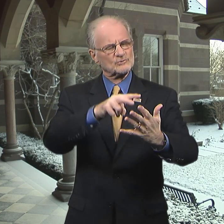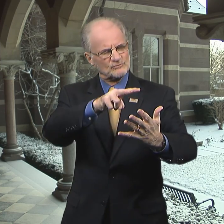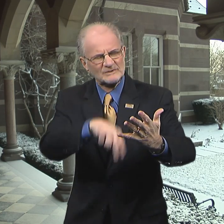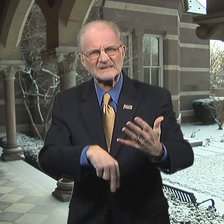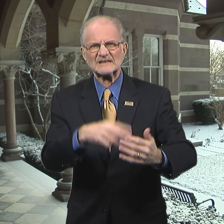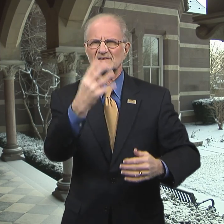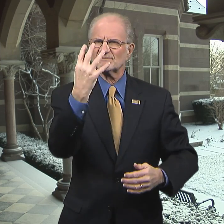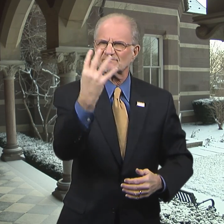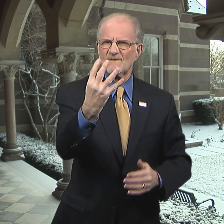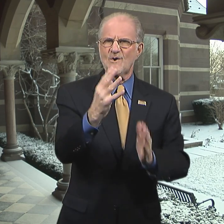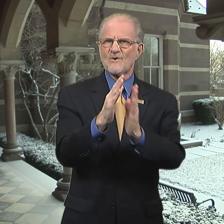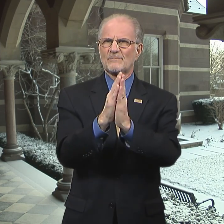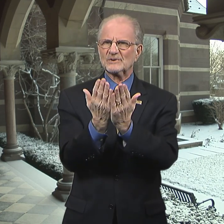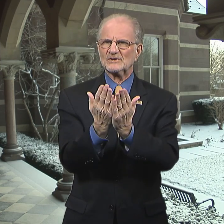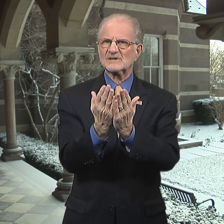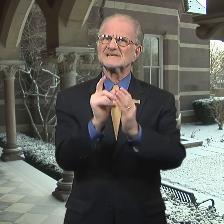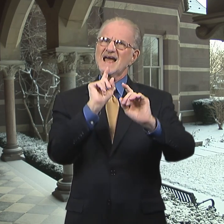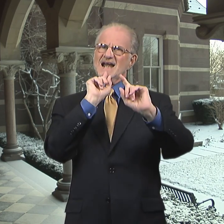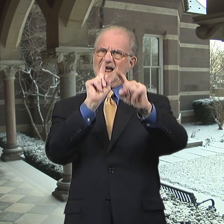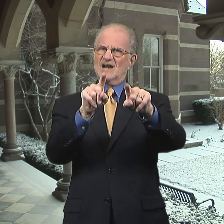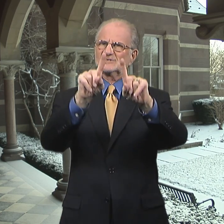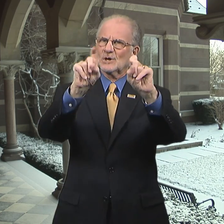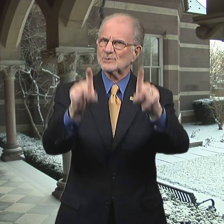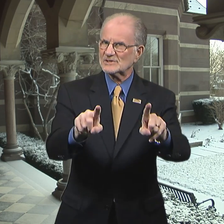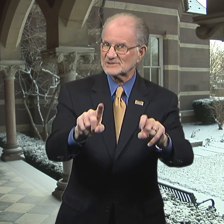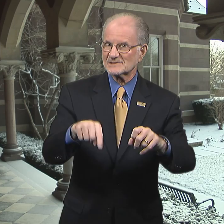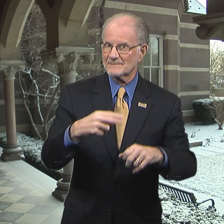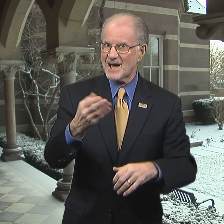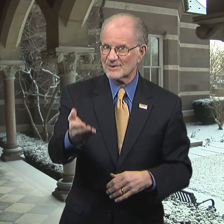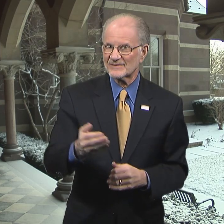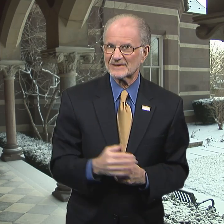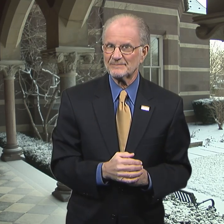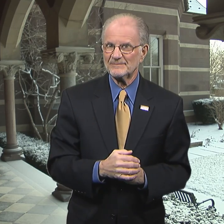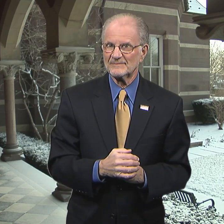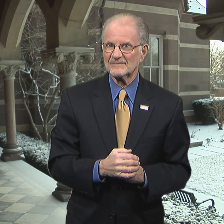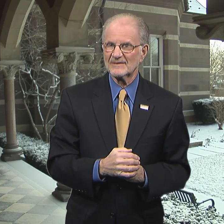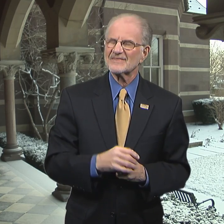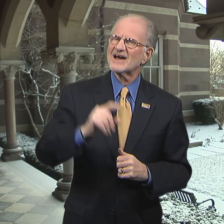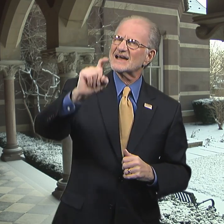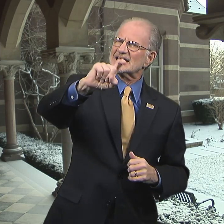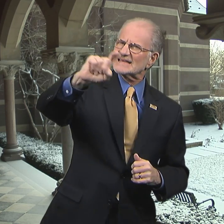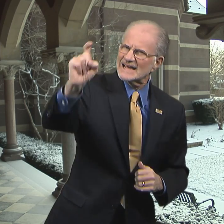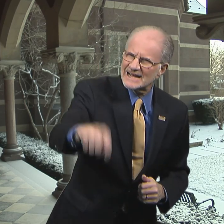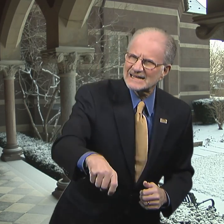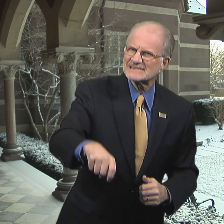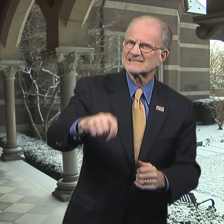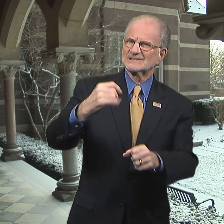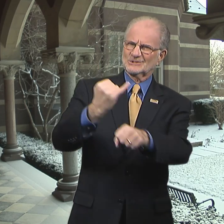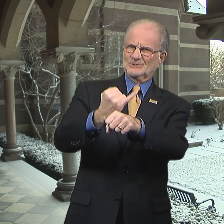Students were required to read four books and answer questions about them.